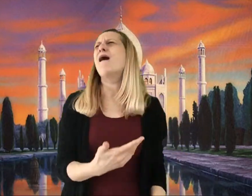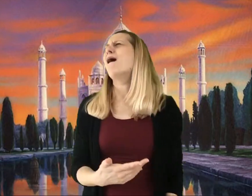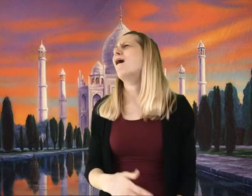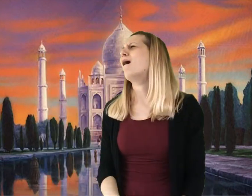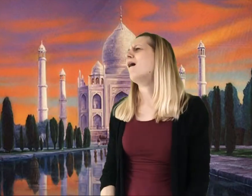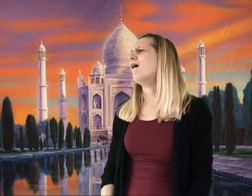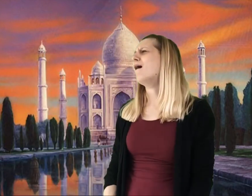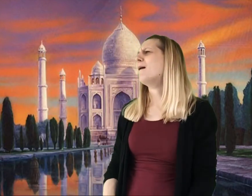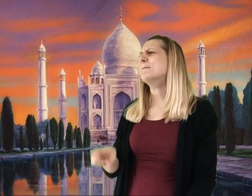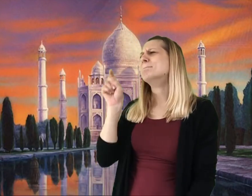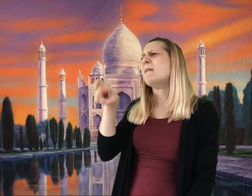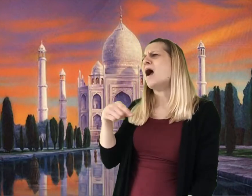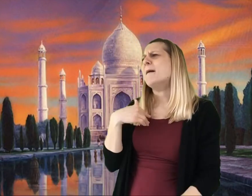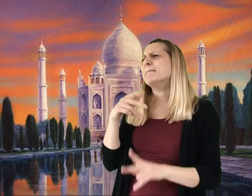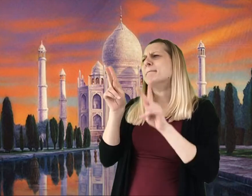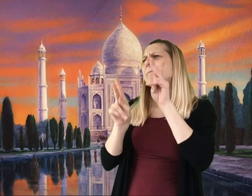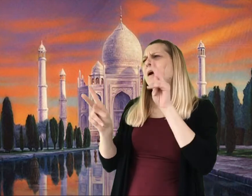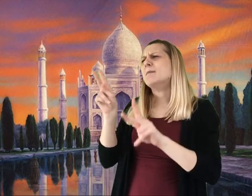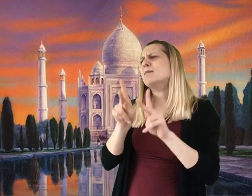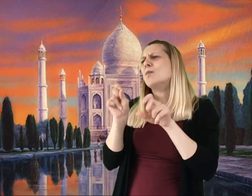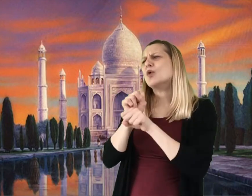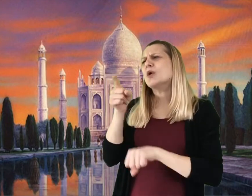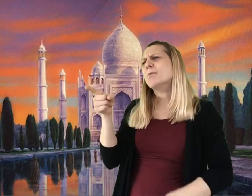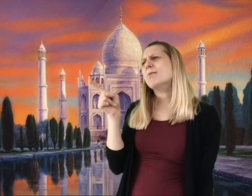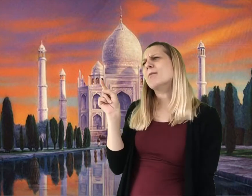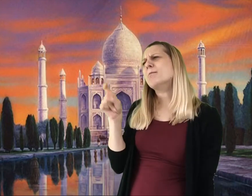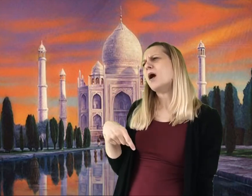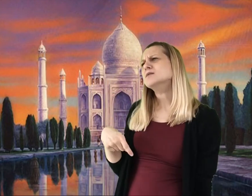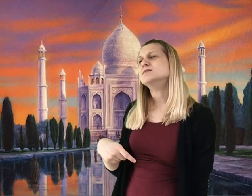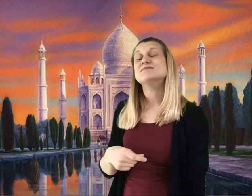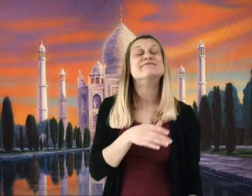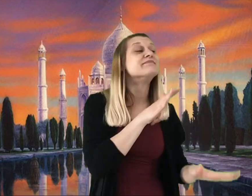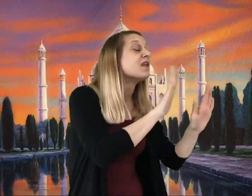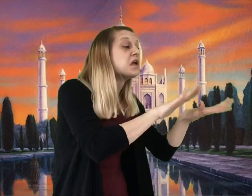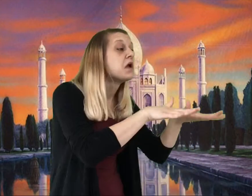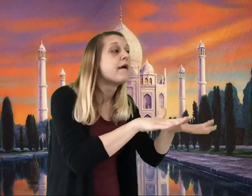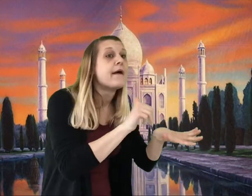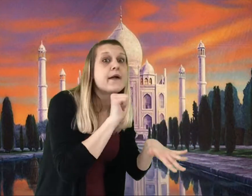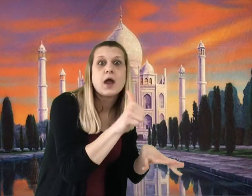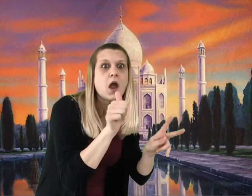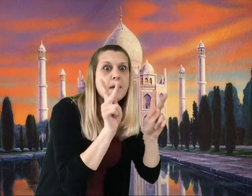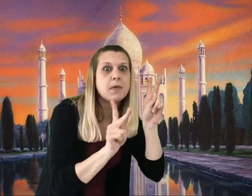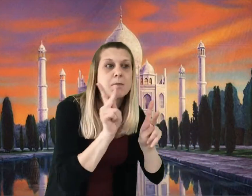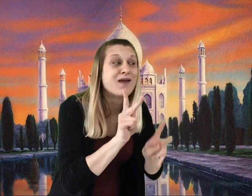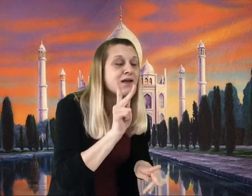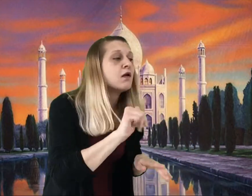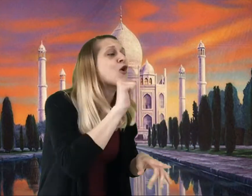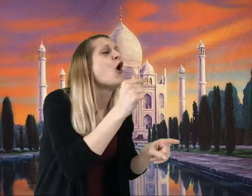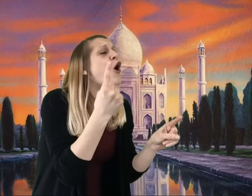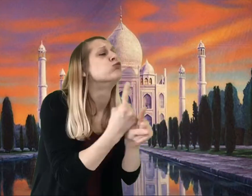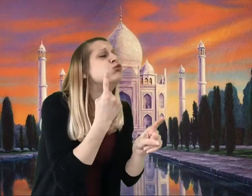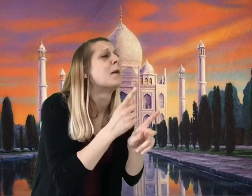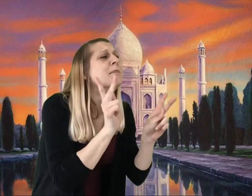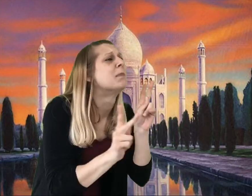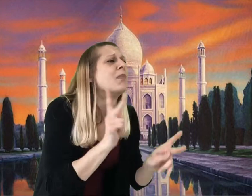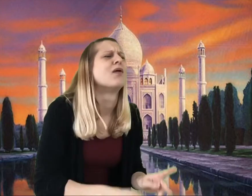"But there must be people working there..." "Not people, Charlie. Not ordinary people, anyway."